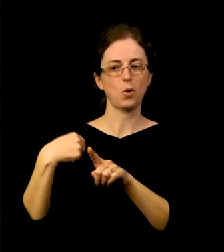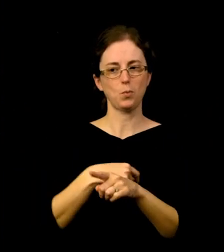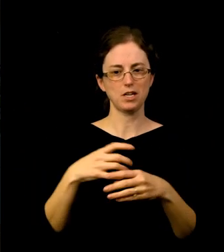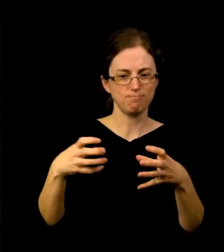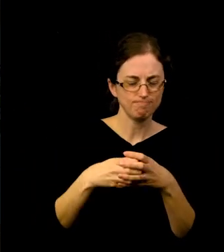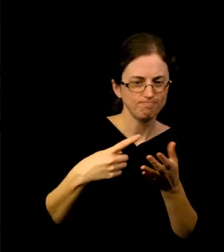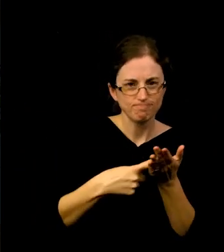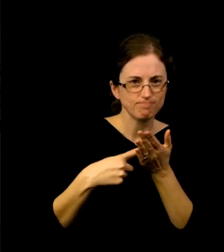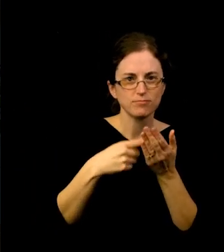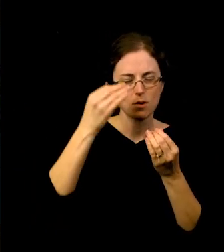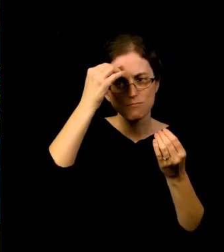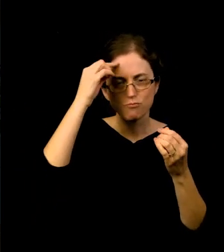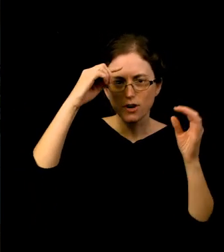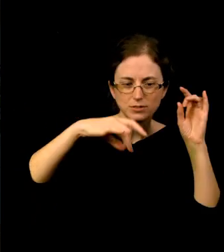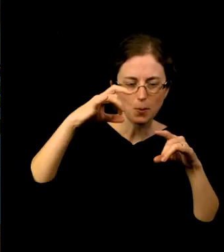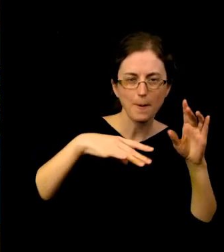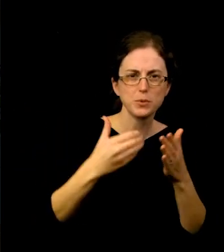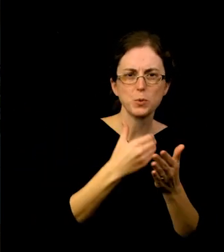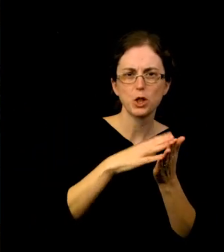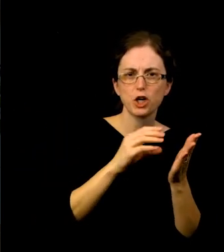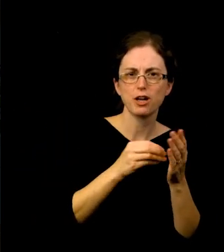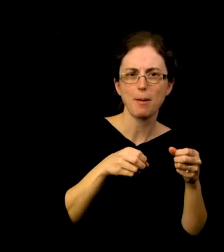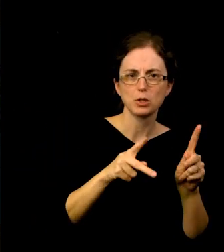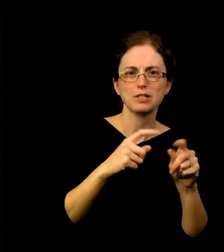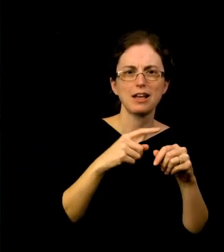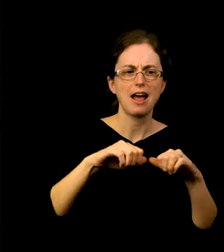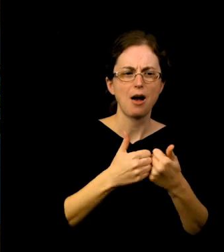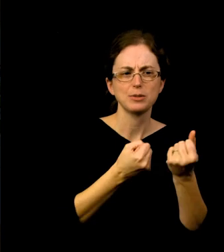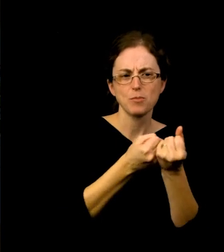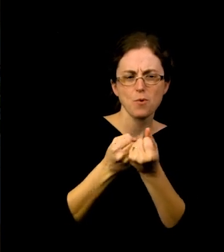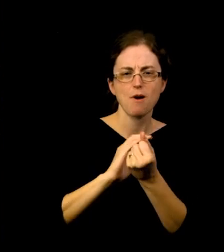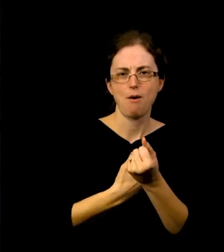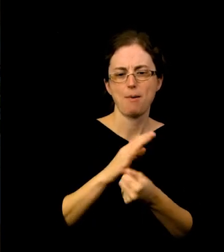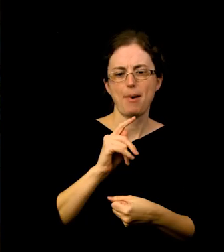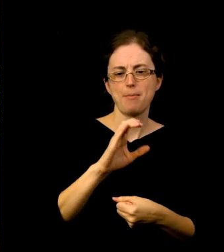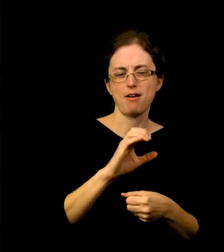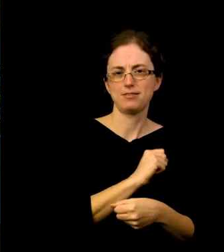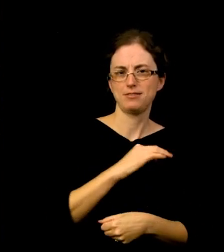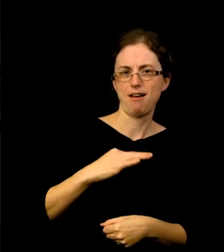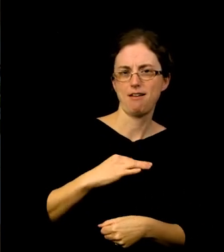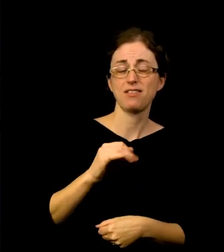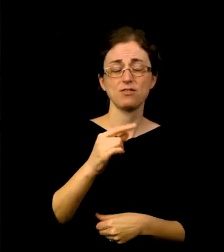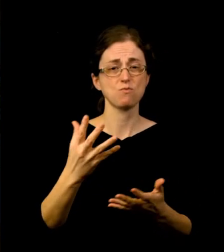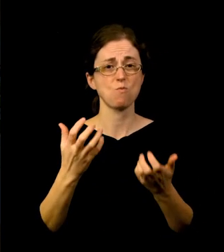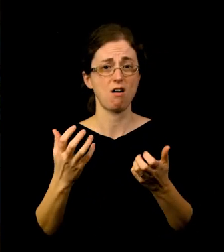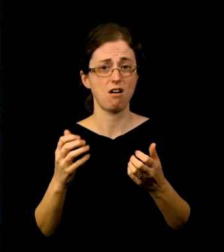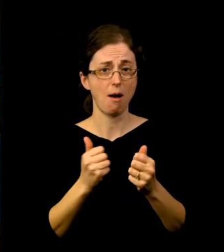and learning opportunities, and strive to support our BIPOC staff. If you’d like to stay updated on our ongoing equity work,